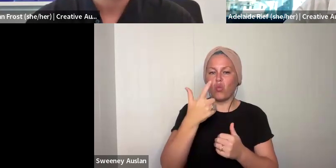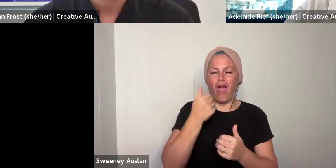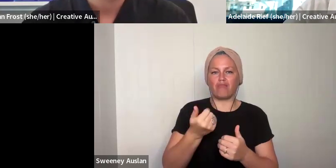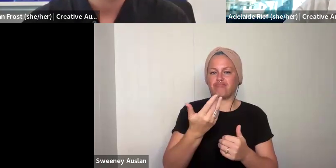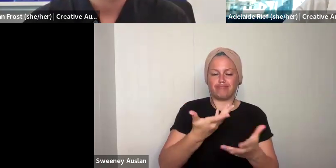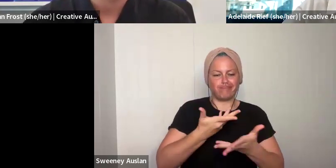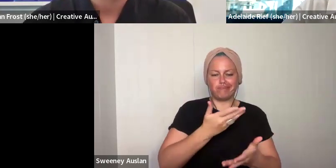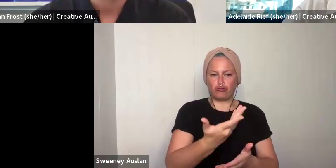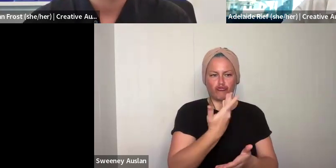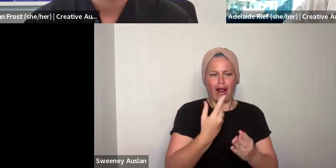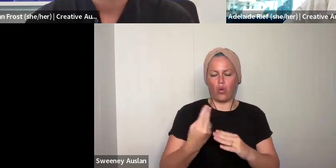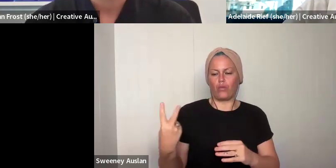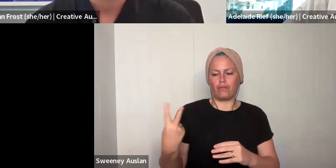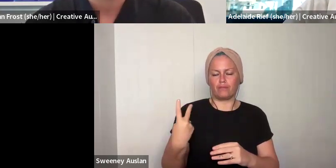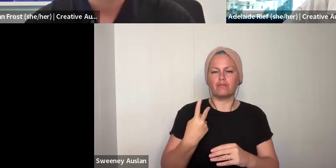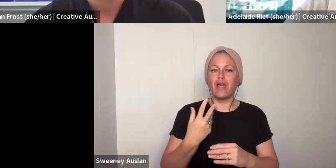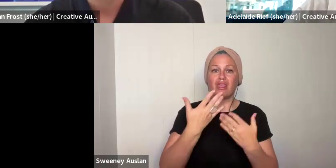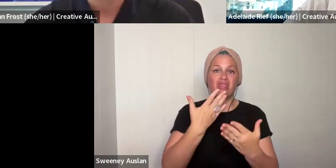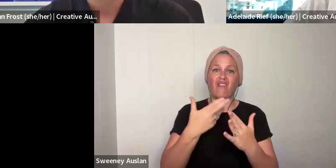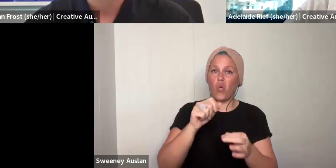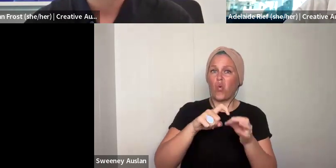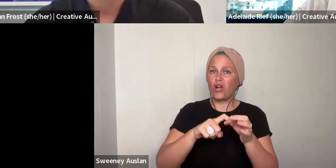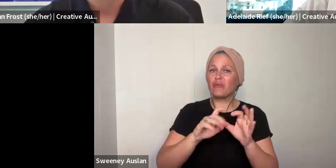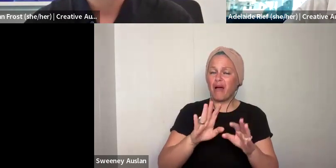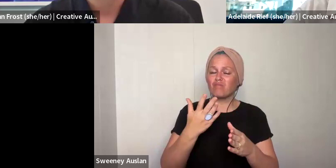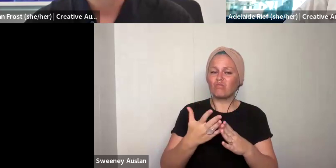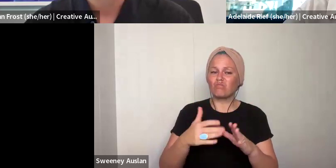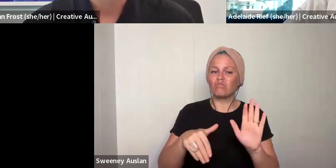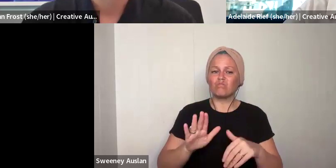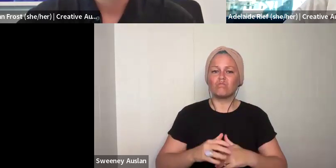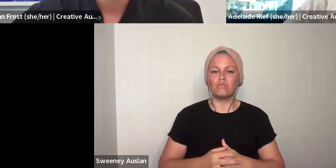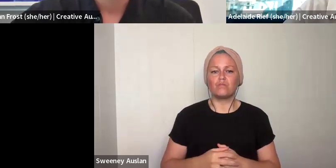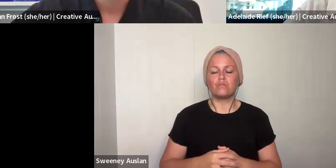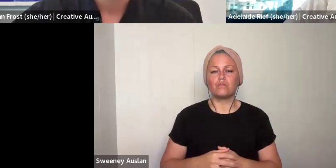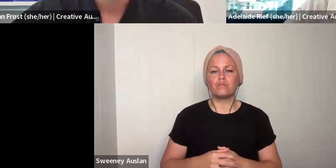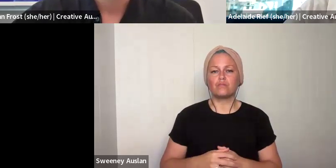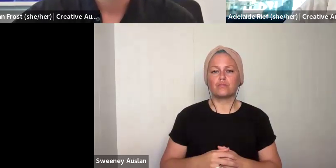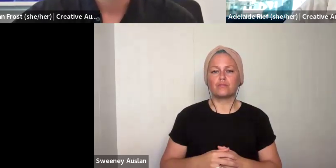reach out to is there for you can make a booking directly via our booking link. Thank you